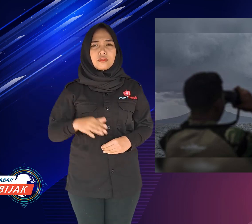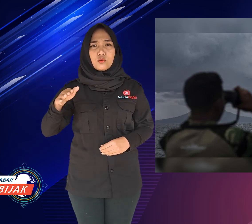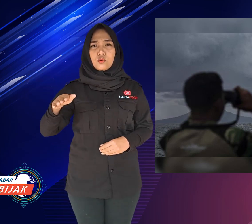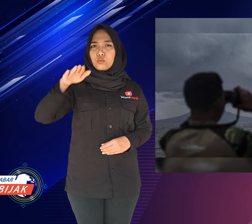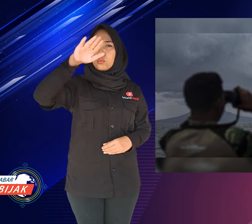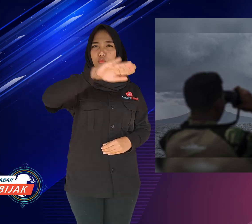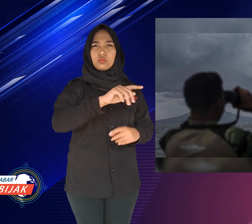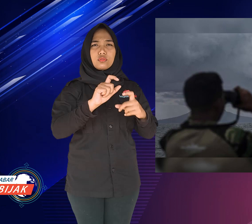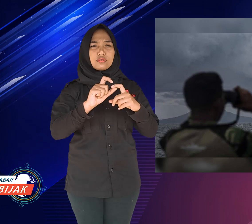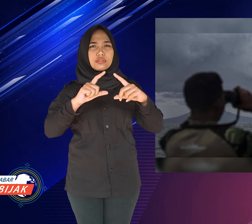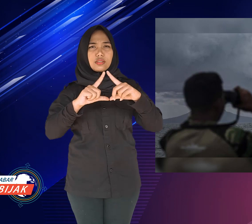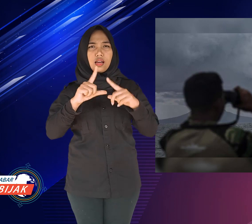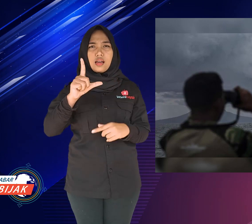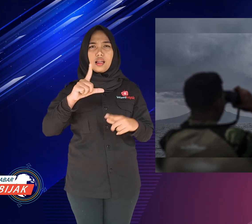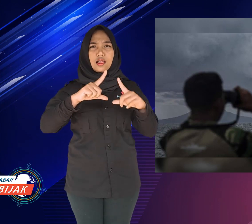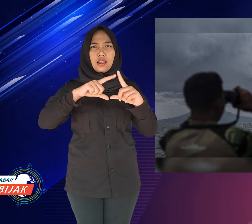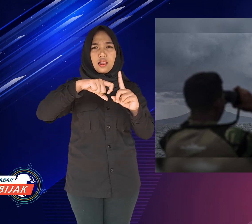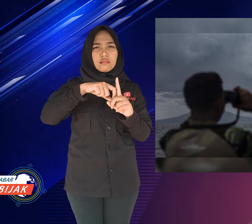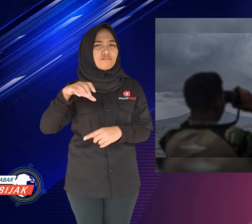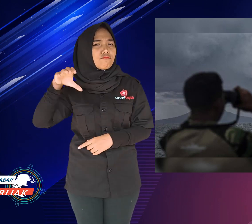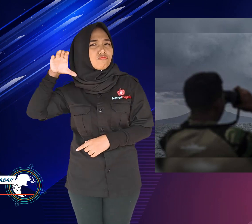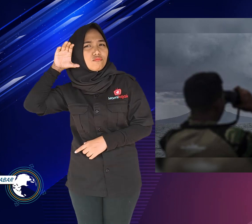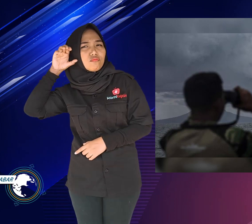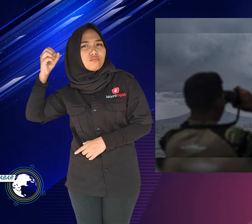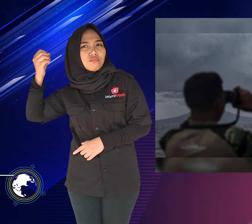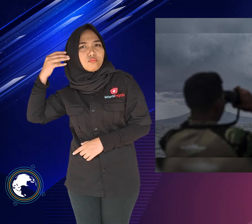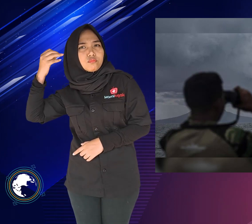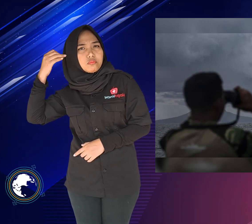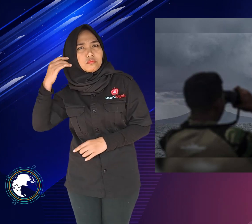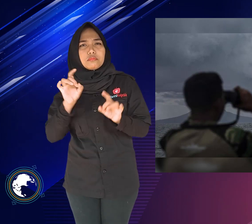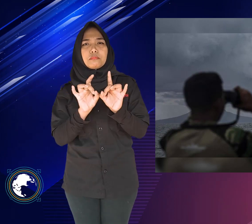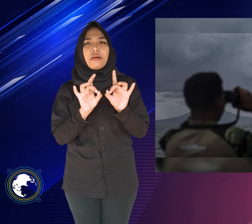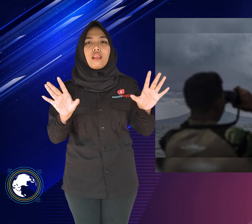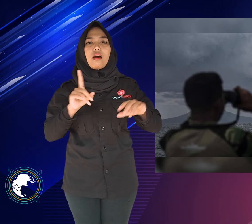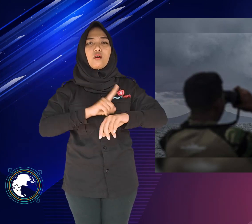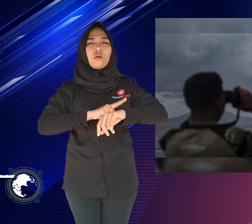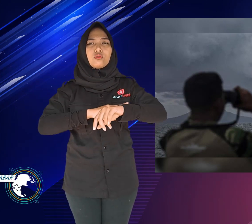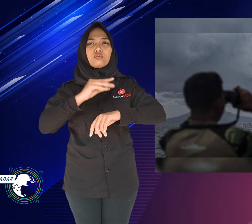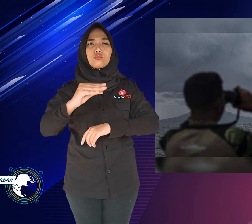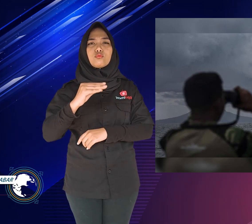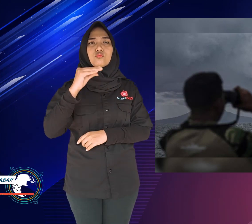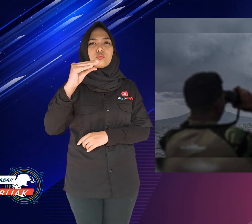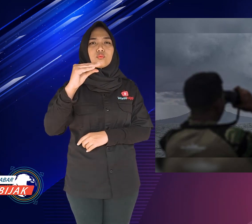The information from Salak Mountain post, hear a bang at dawn.